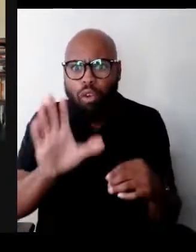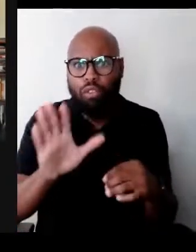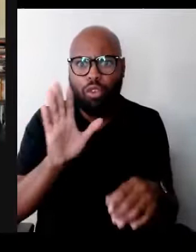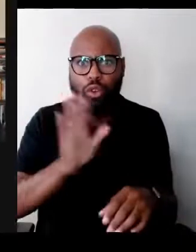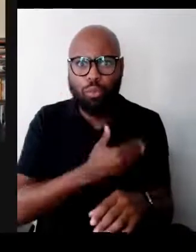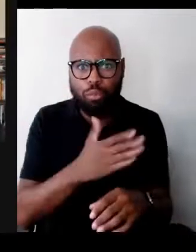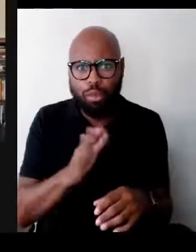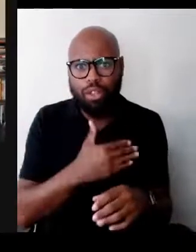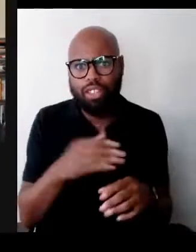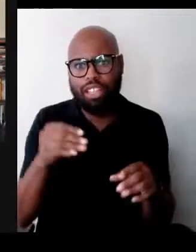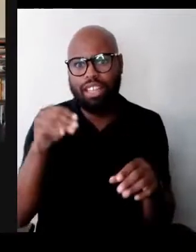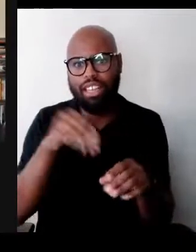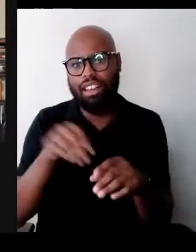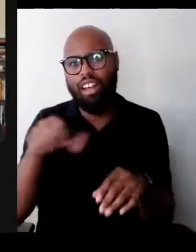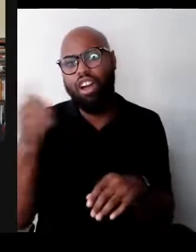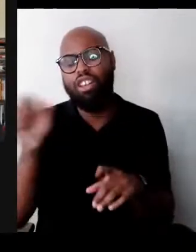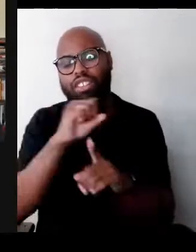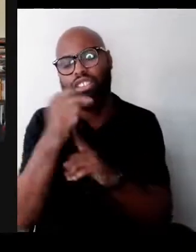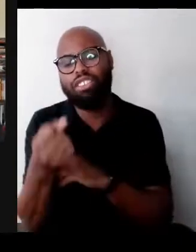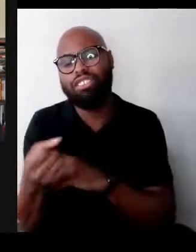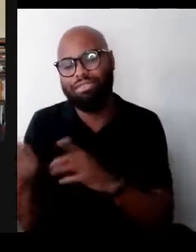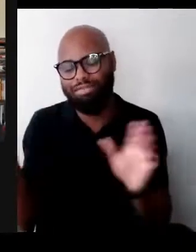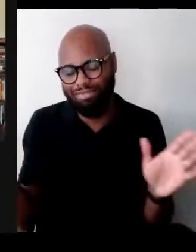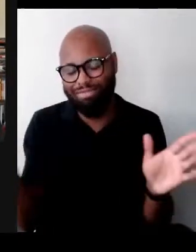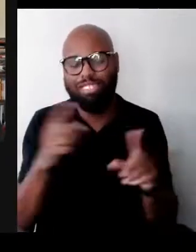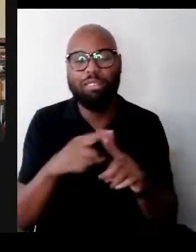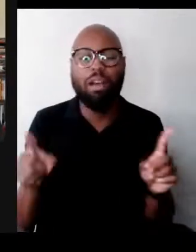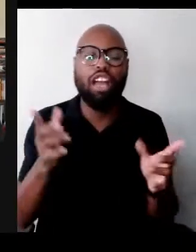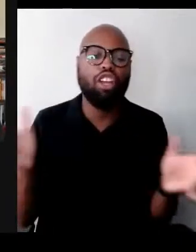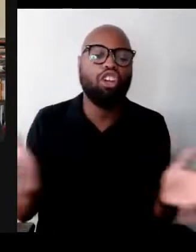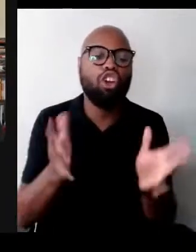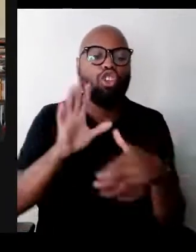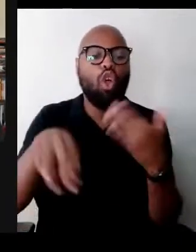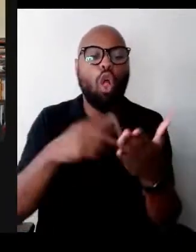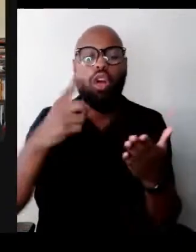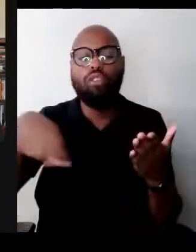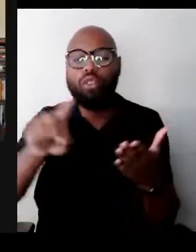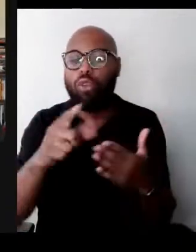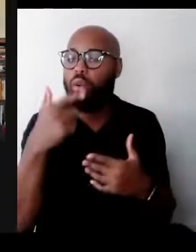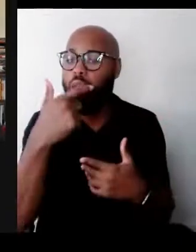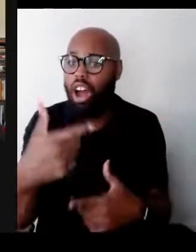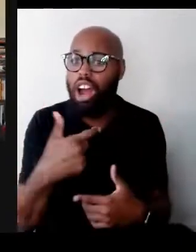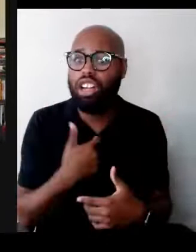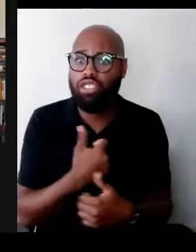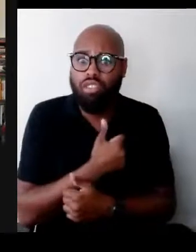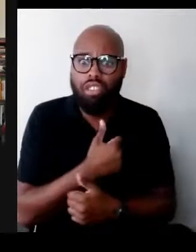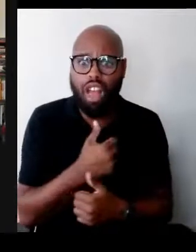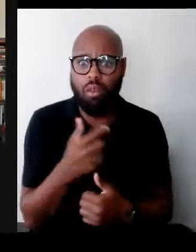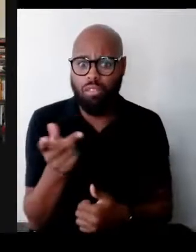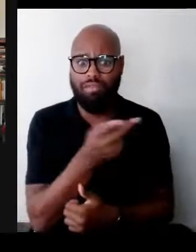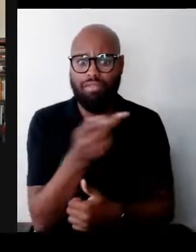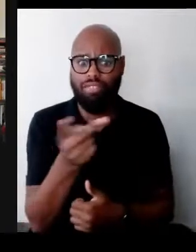Thank you. - I want to encourage everyone watching, if you loved what Morley and Chris just presented as much as we did,